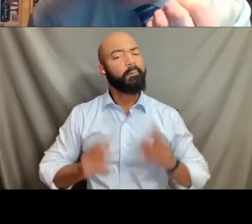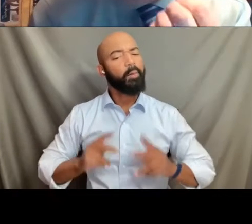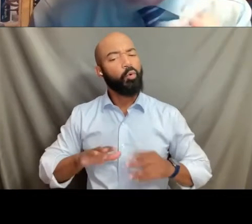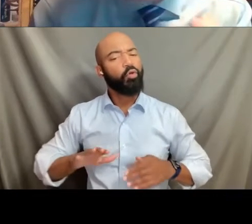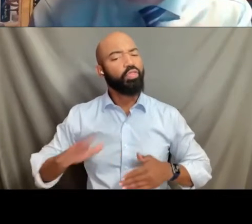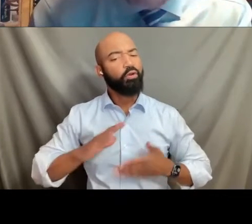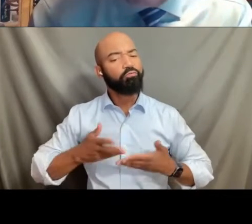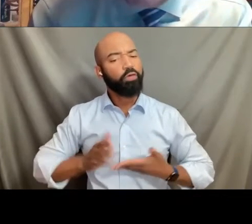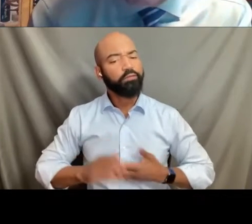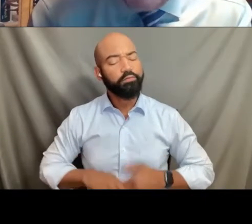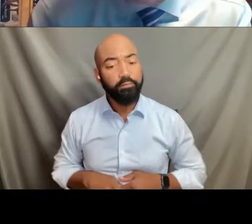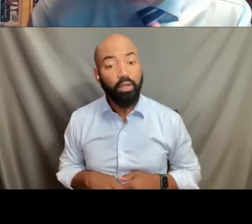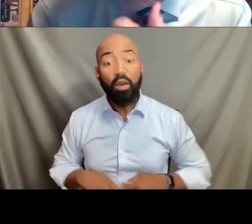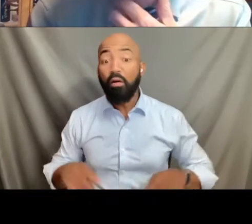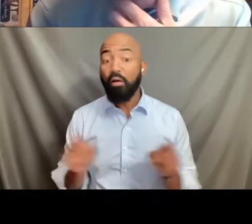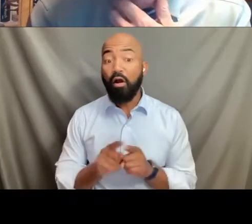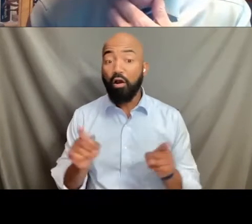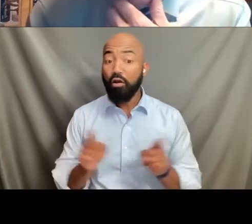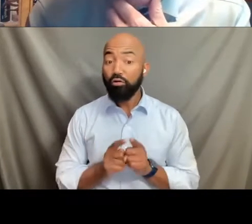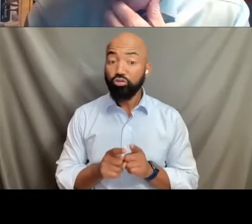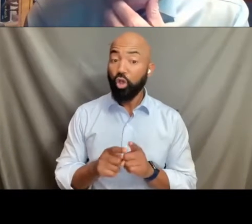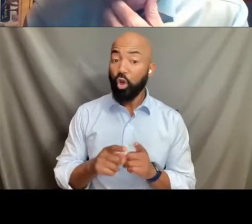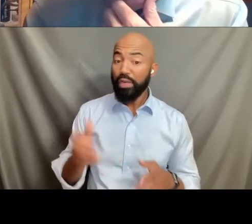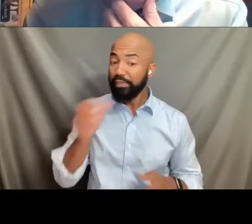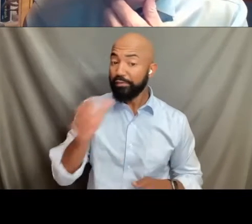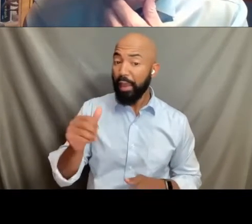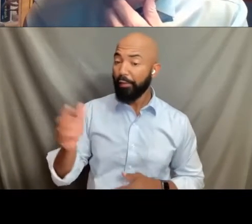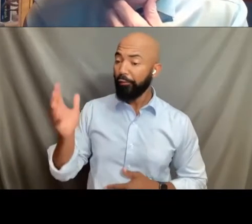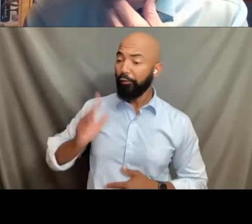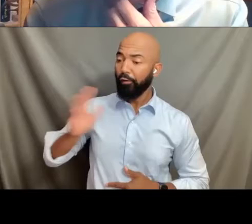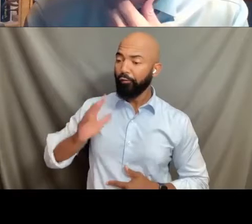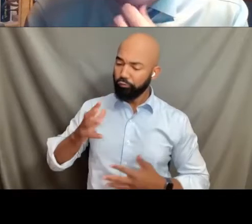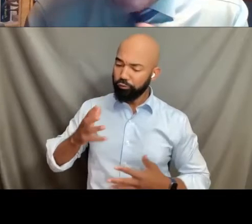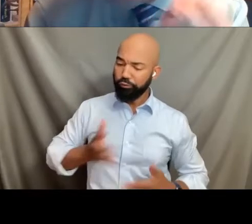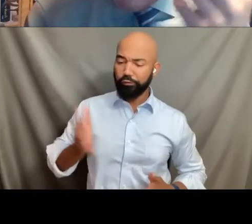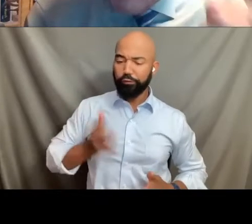while it's not quite as lofty as that, it was written by Justice Kennedy in those seminal cases